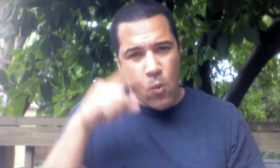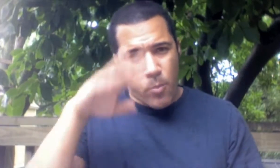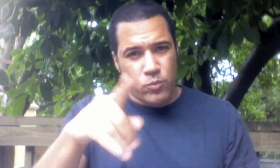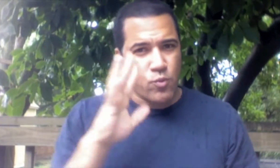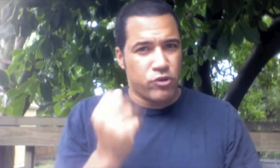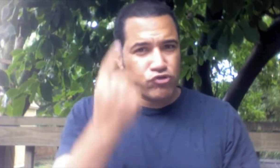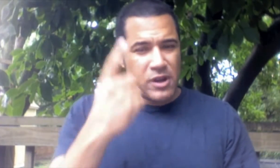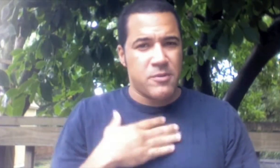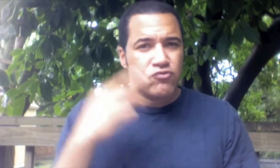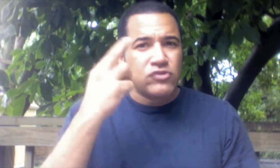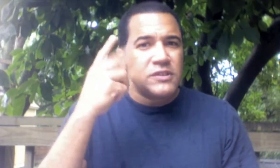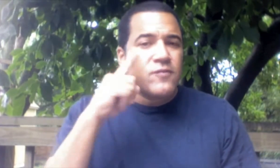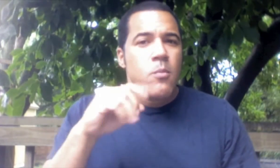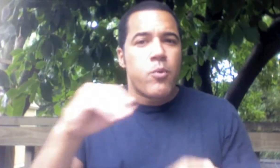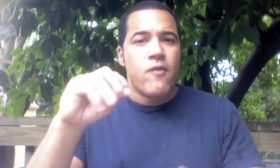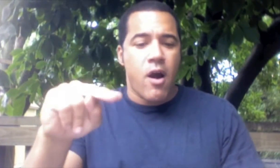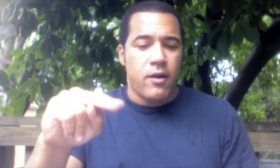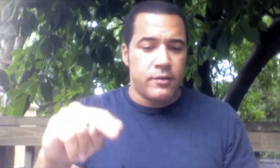I hope you will understand my reasons for moving on.